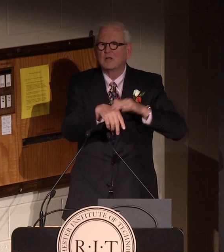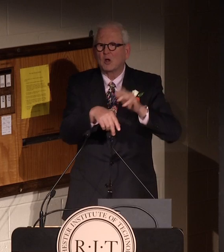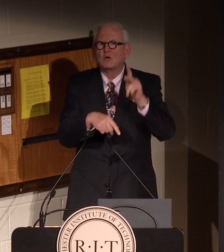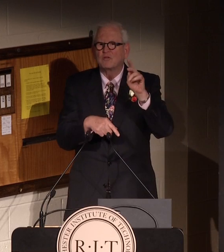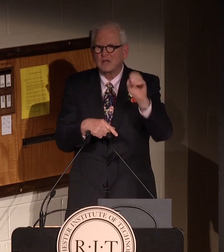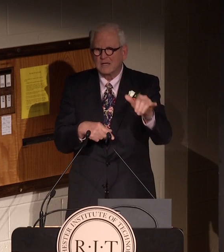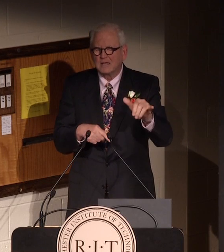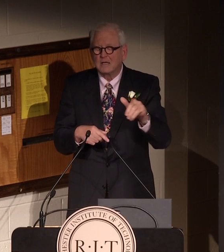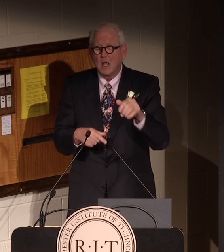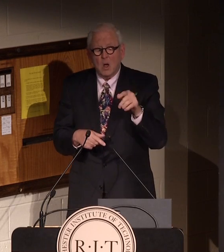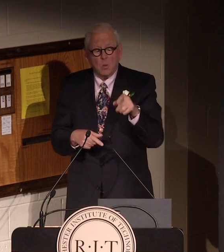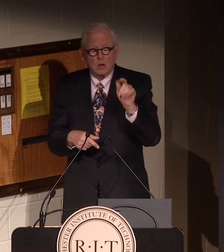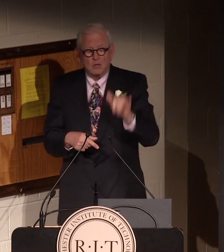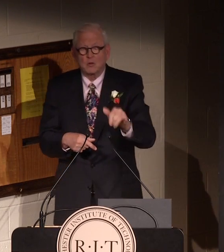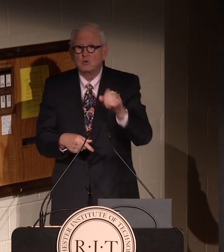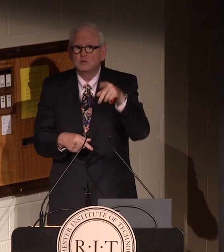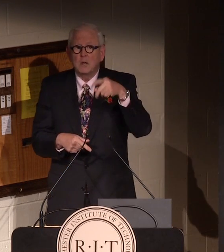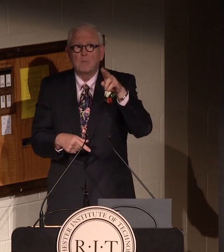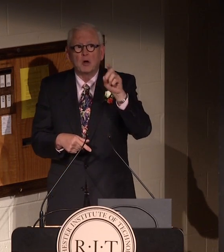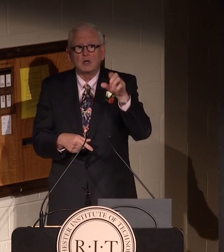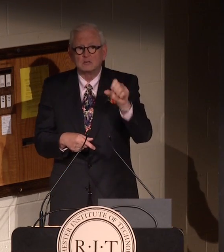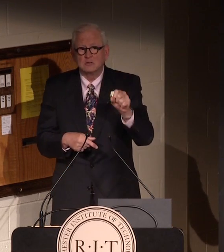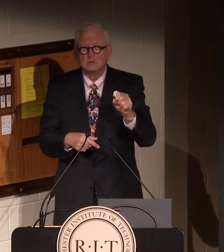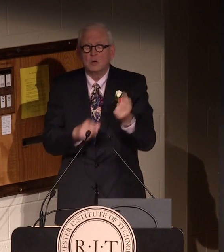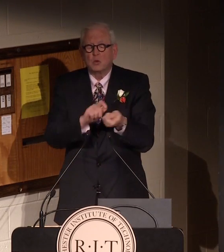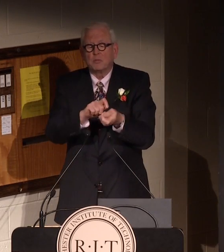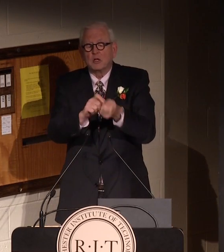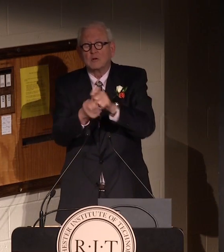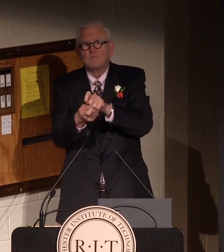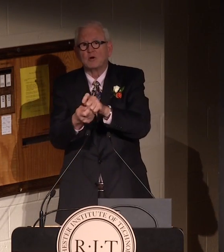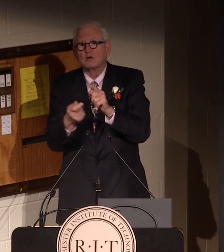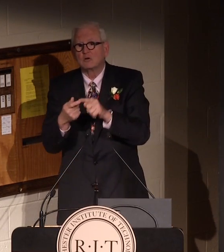pulse was different, depending on which key you hit.